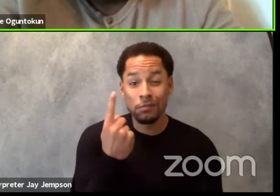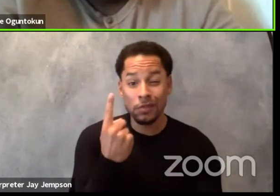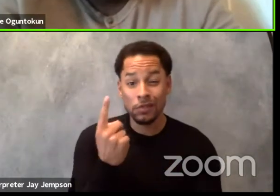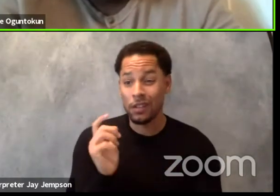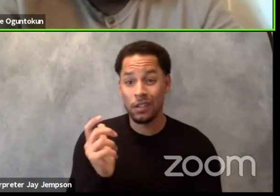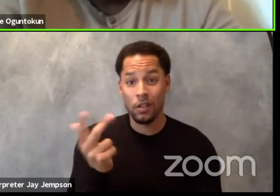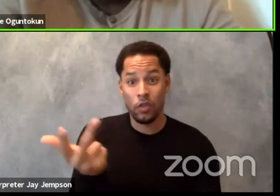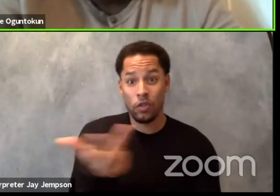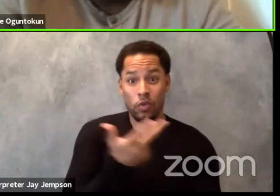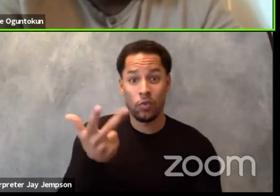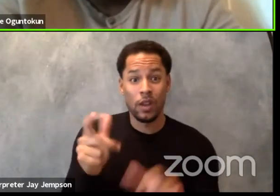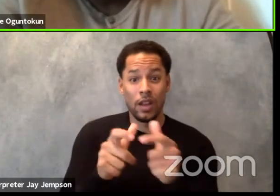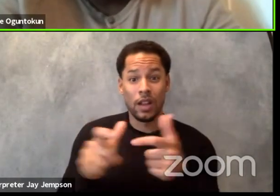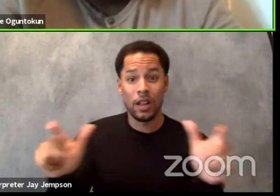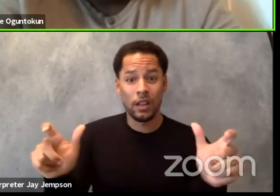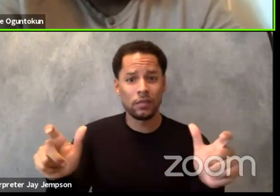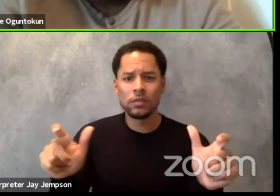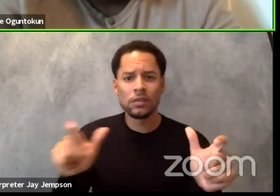The language we share is a colonial language.